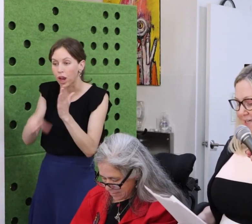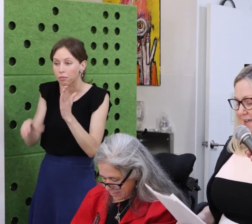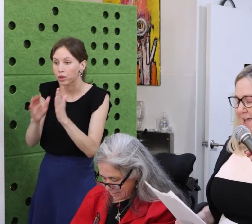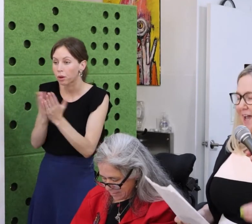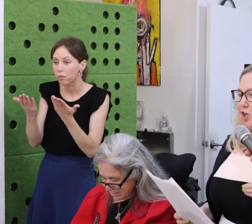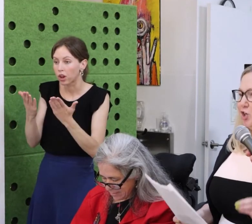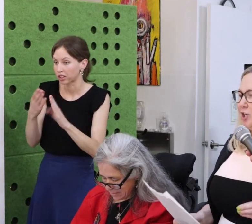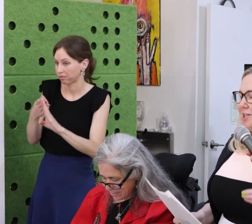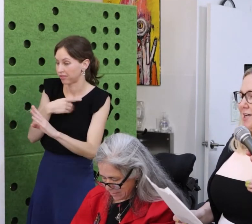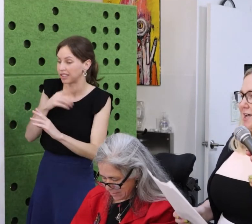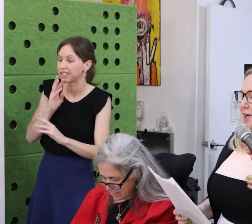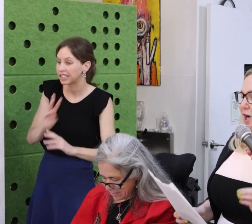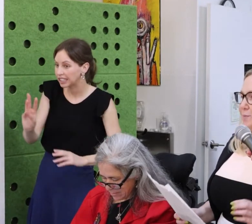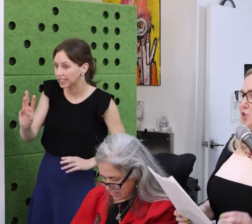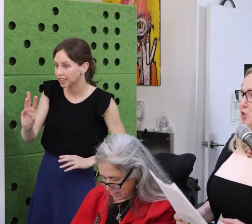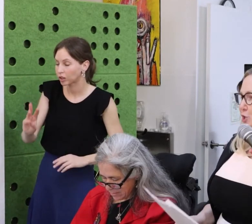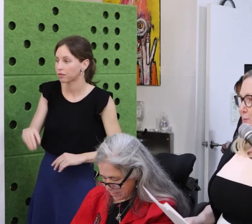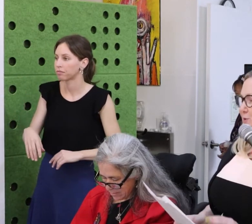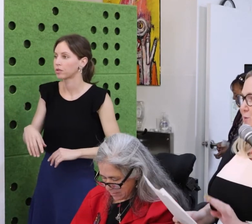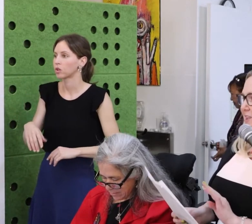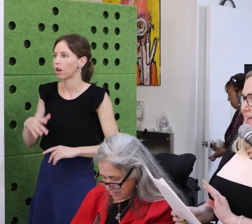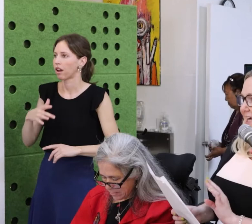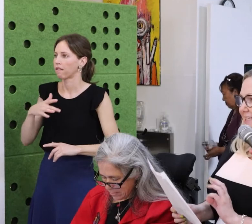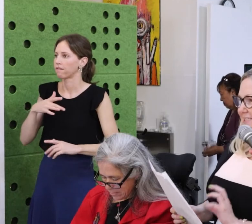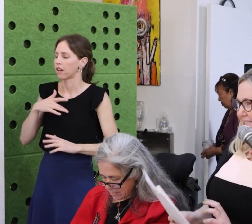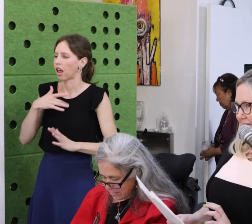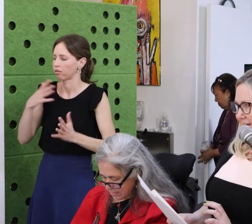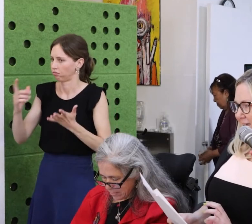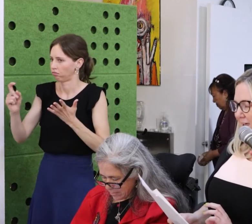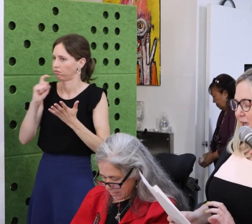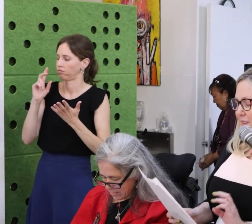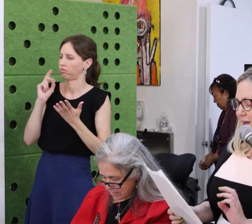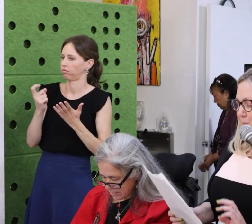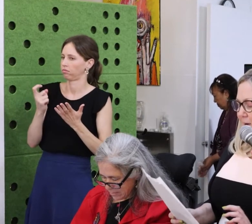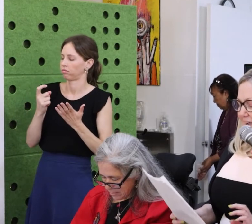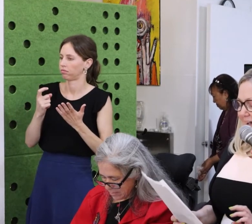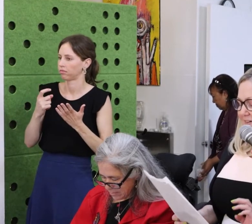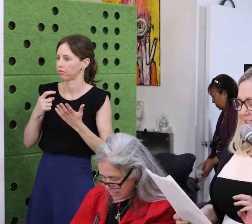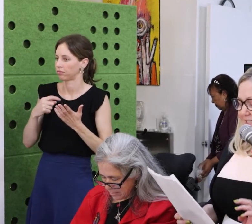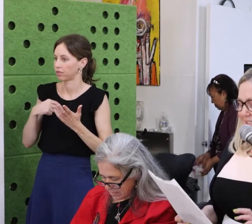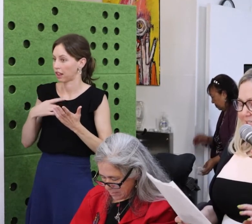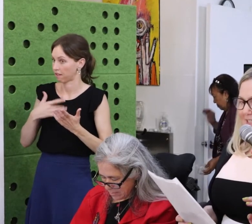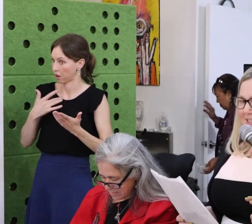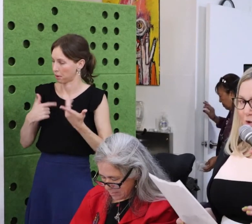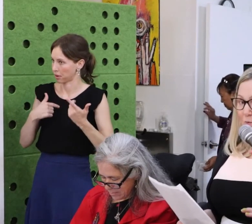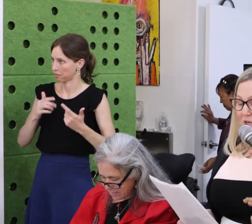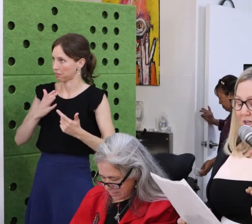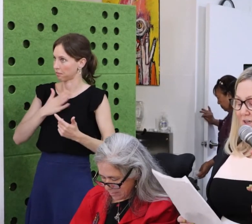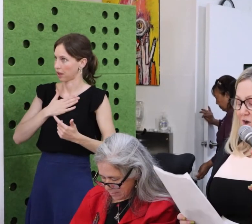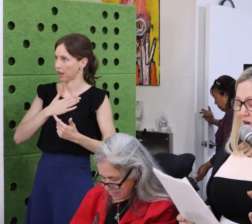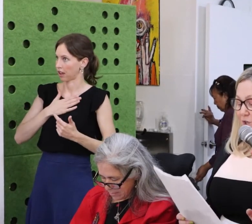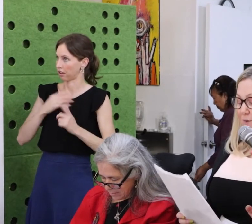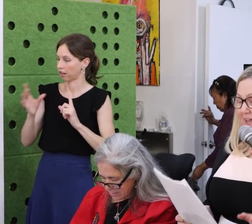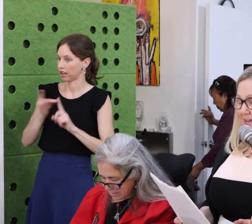I’m just really, really, I’m going to cry. I’m just really proud that I get to call you my friends and